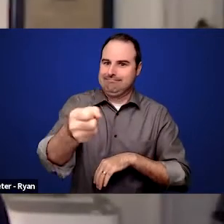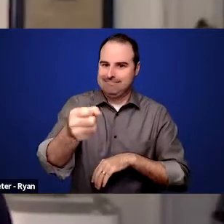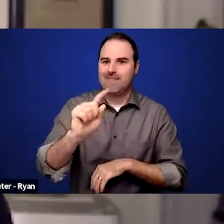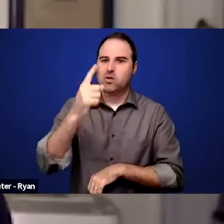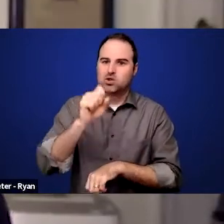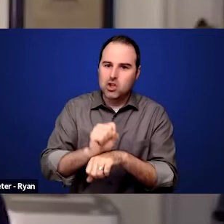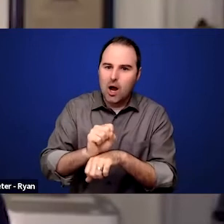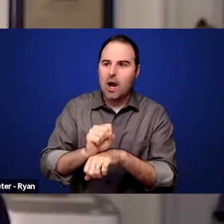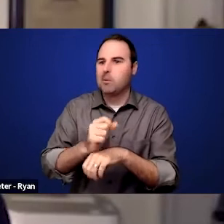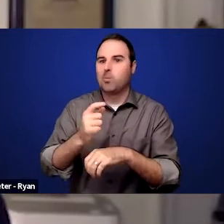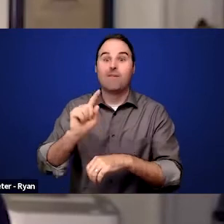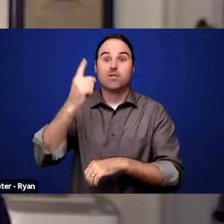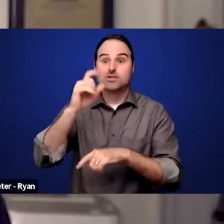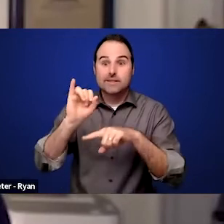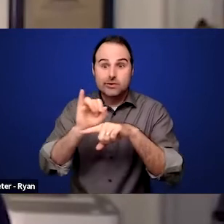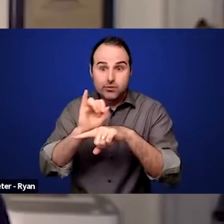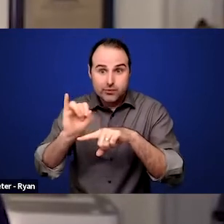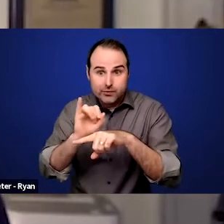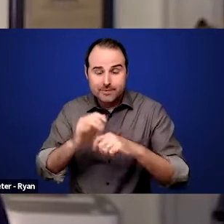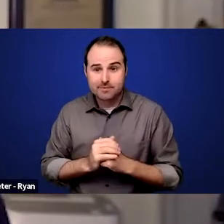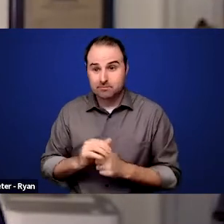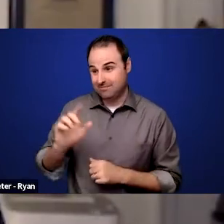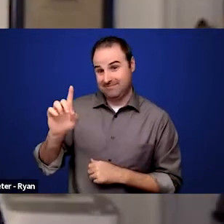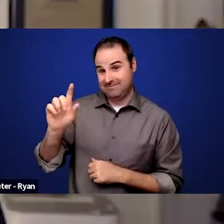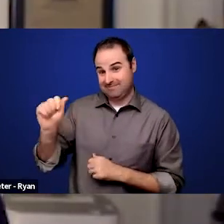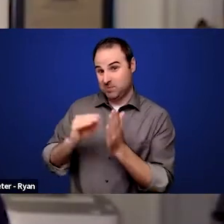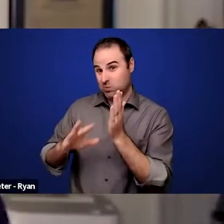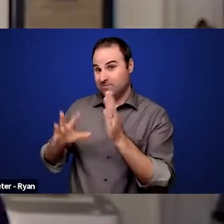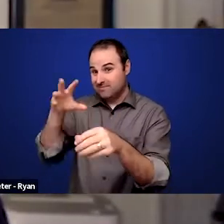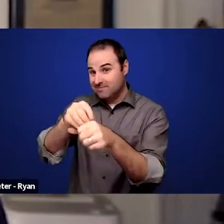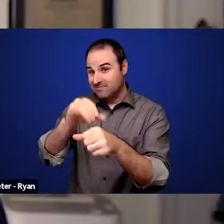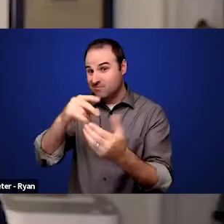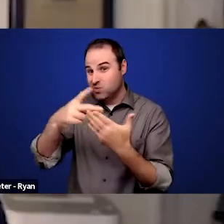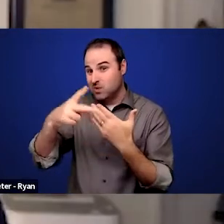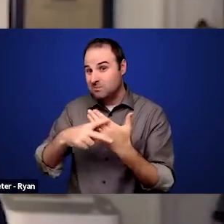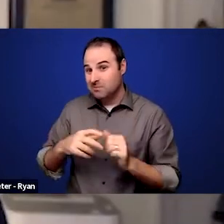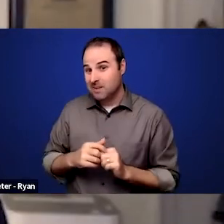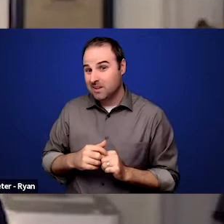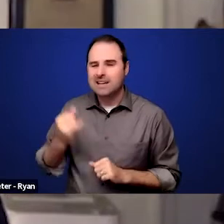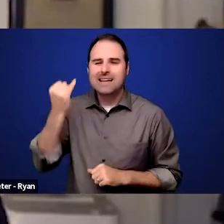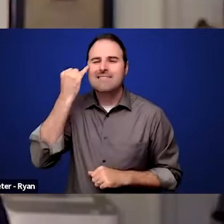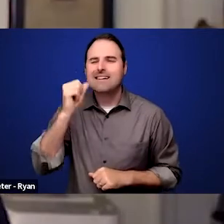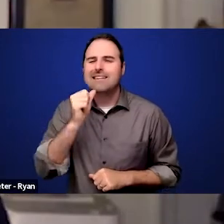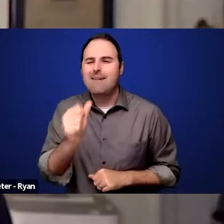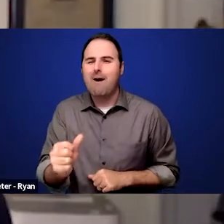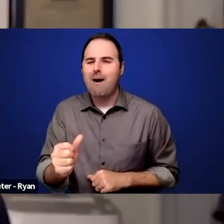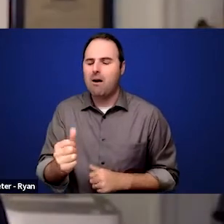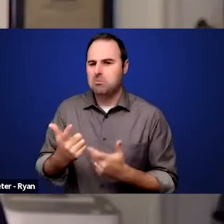Are disabled students being included in those programs? If not, what needs to be done to make sure that they are?